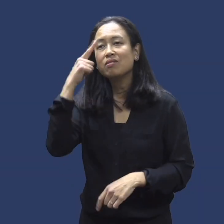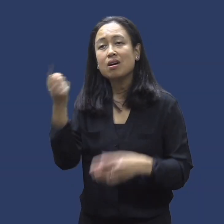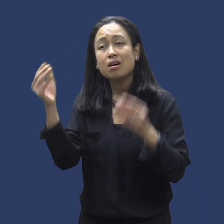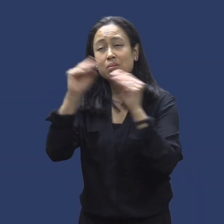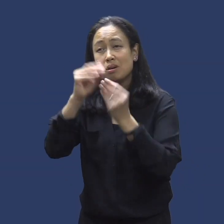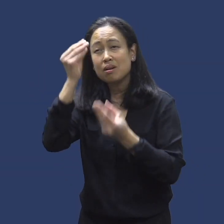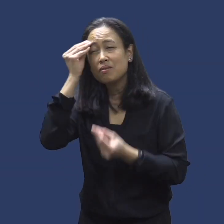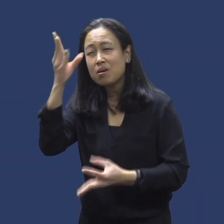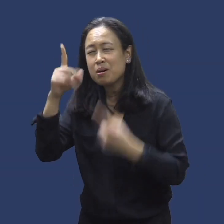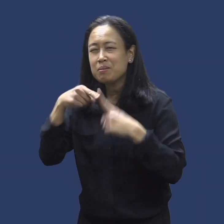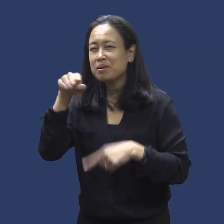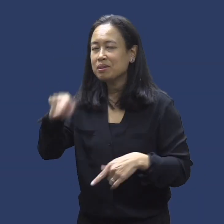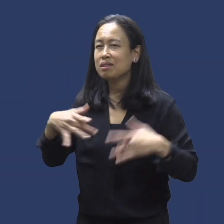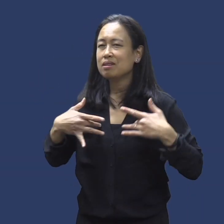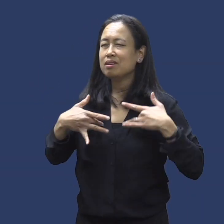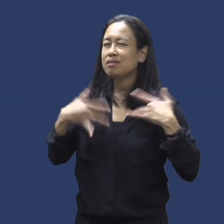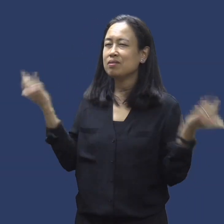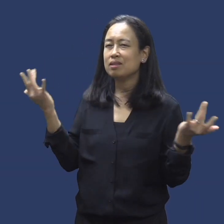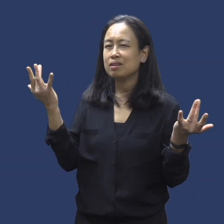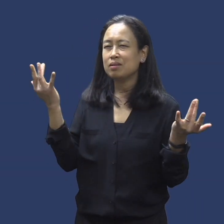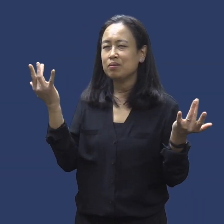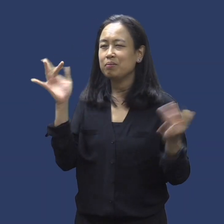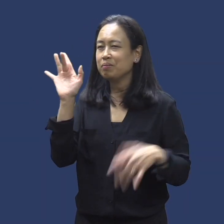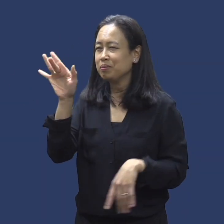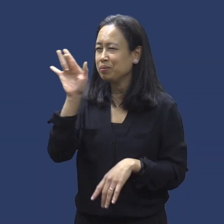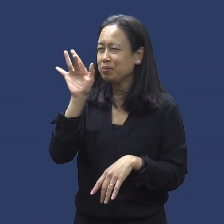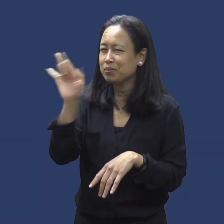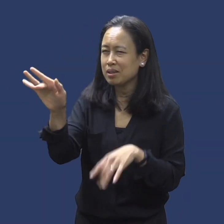For more information about this event, please click the link below.